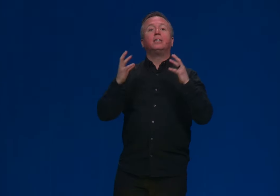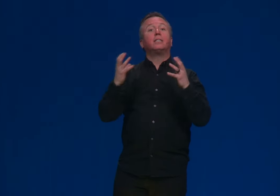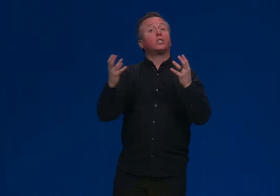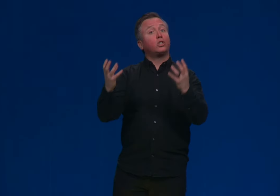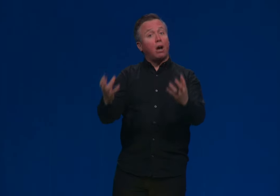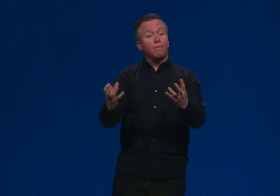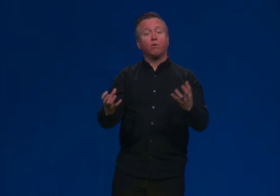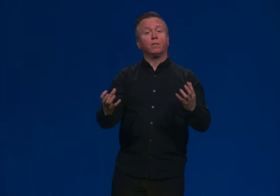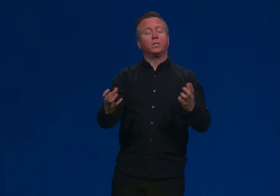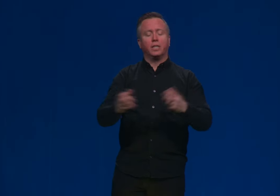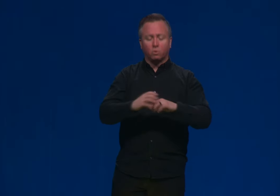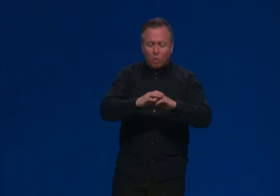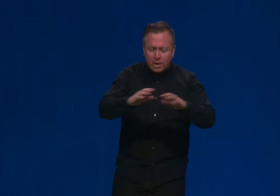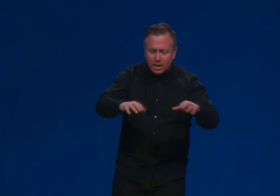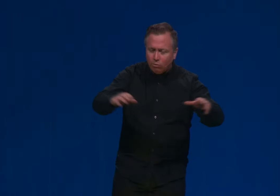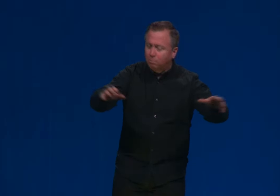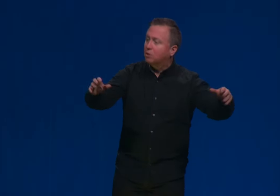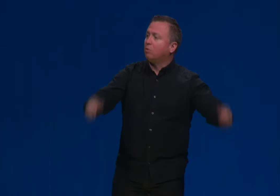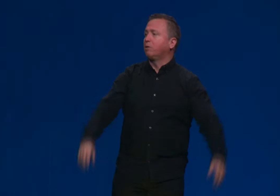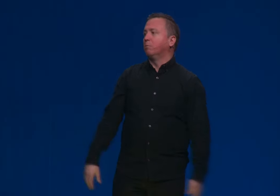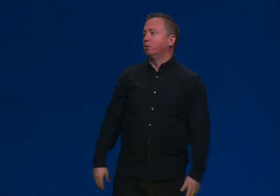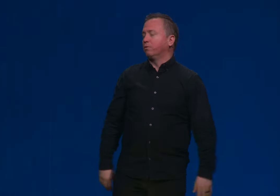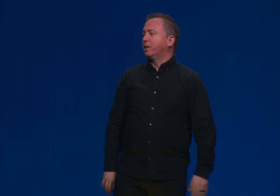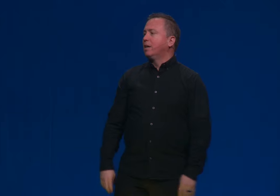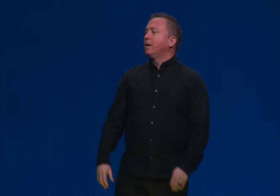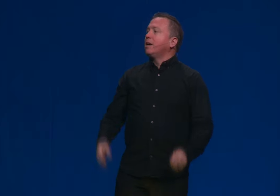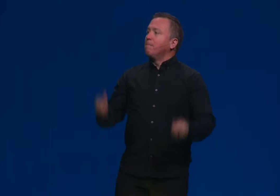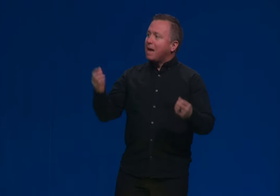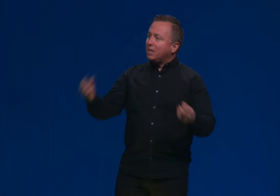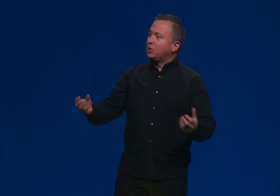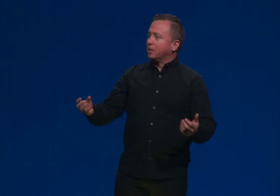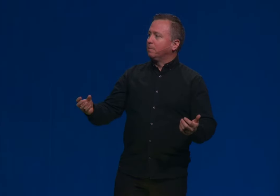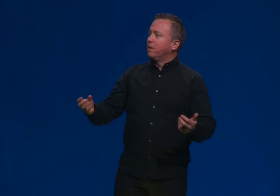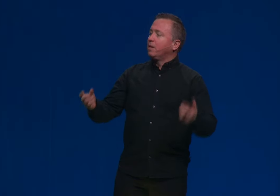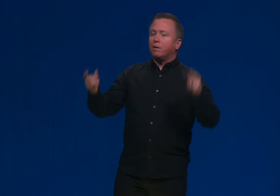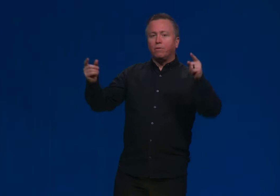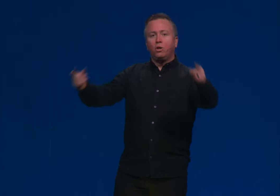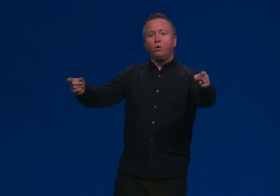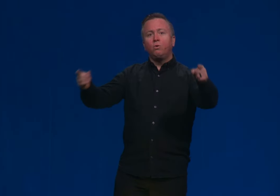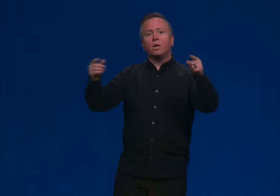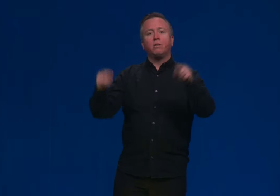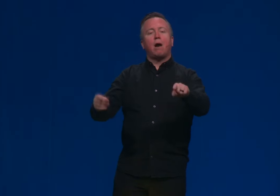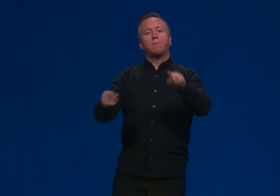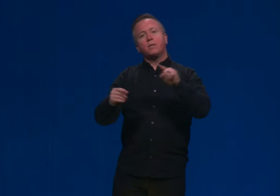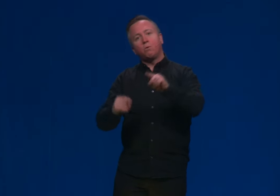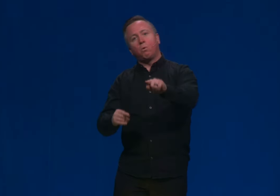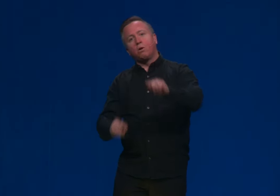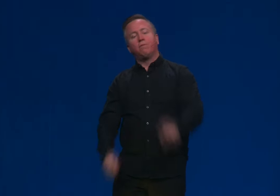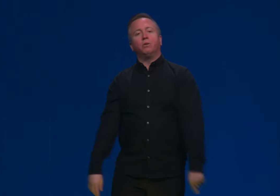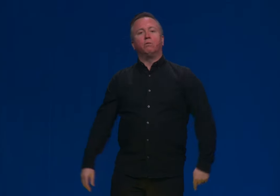He sits sovereign over these things. One day that will be totally removed. Imagine if you adopted the worldview